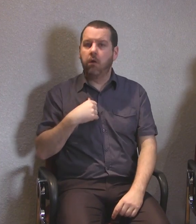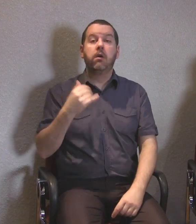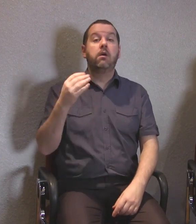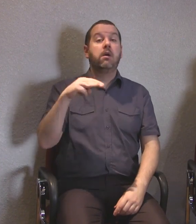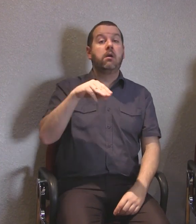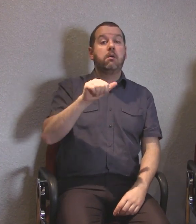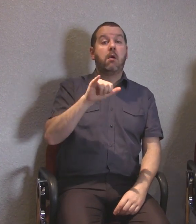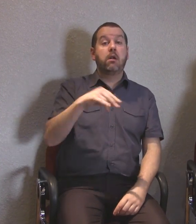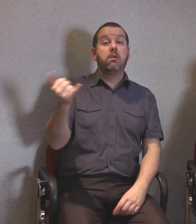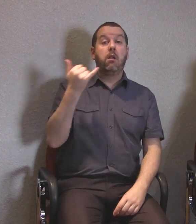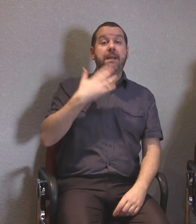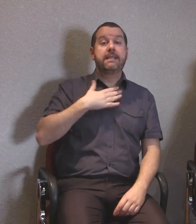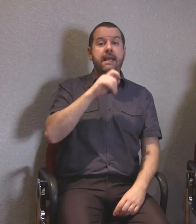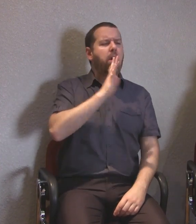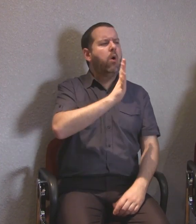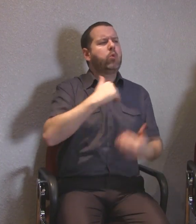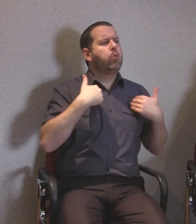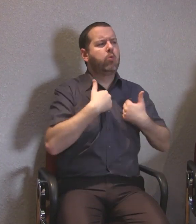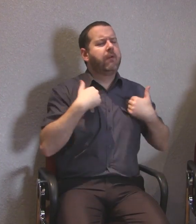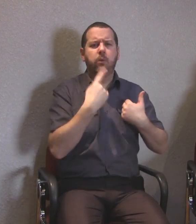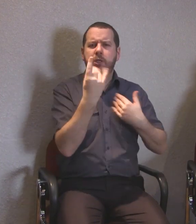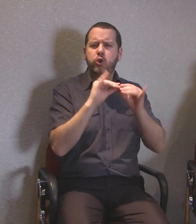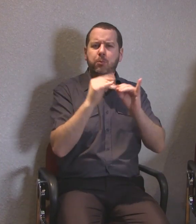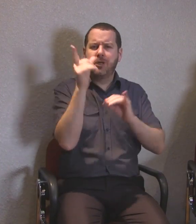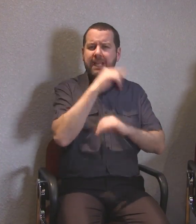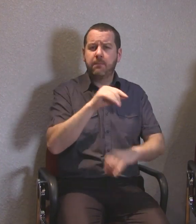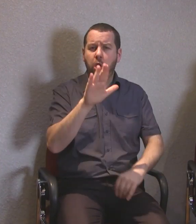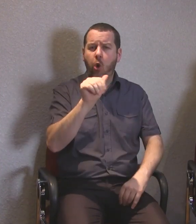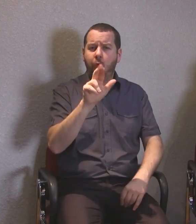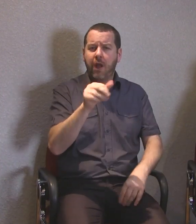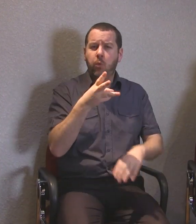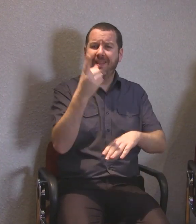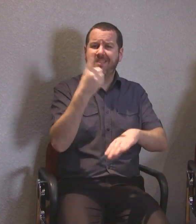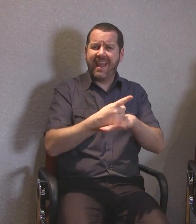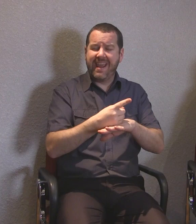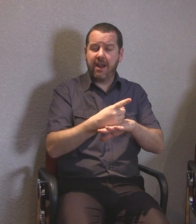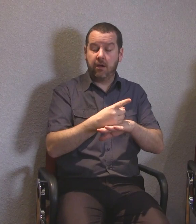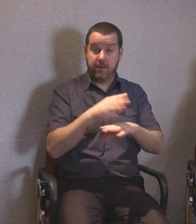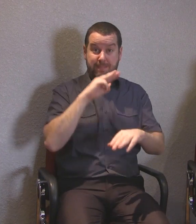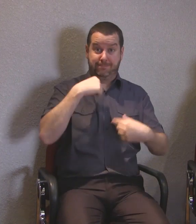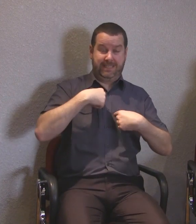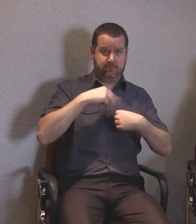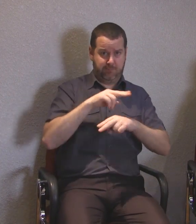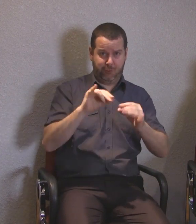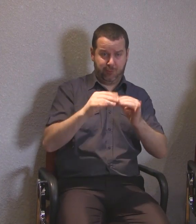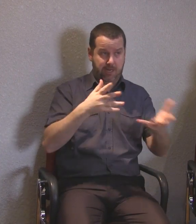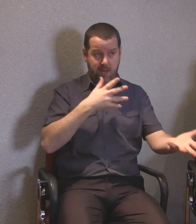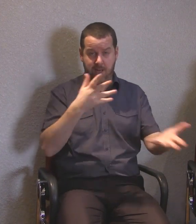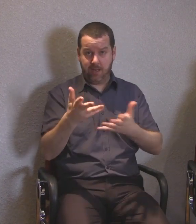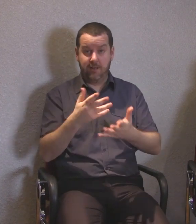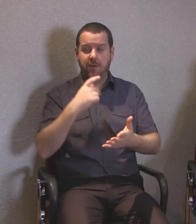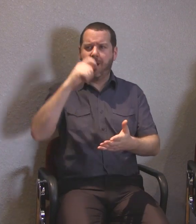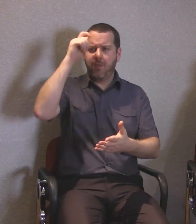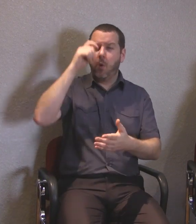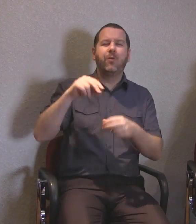I thought we didn't need one. It was a mistake and DFI are sorry for this.